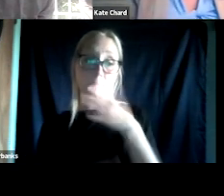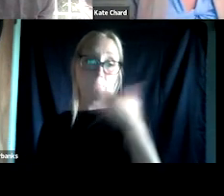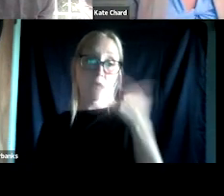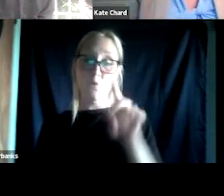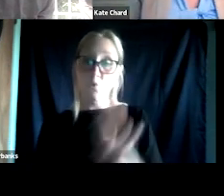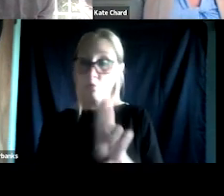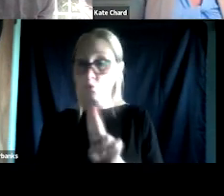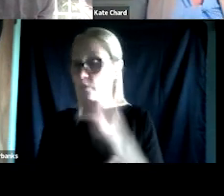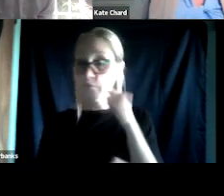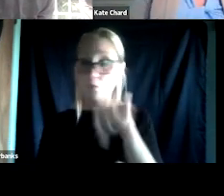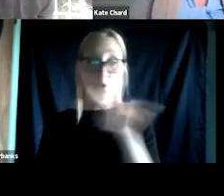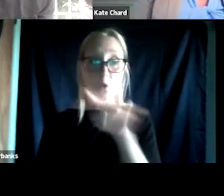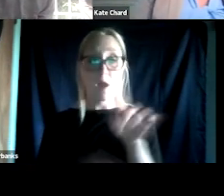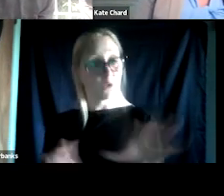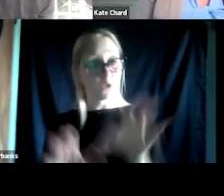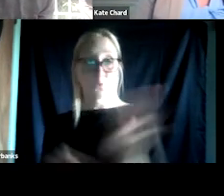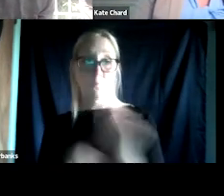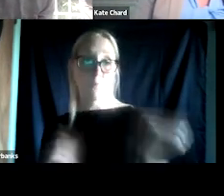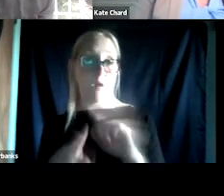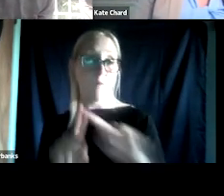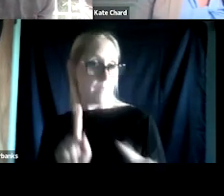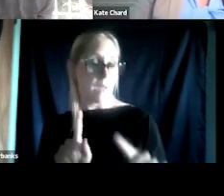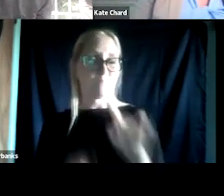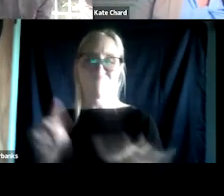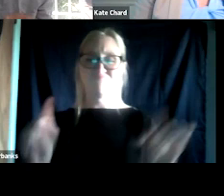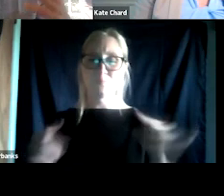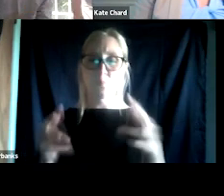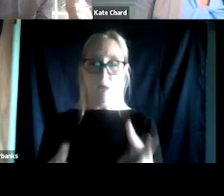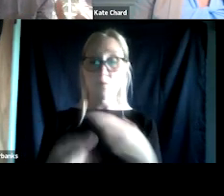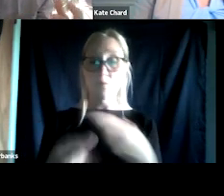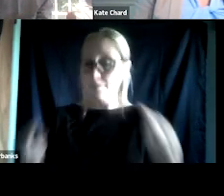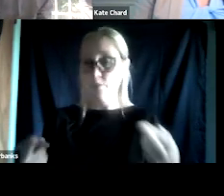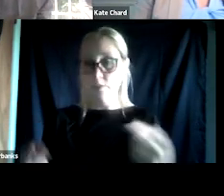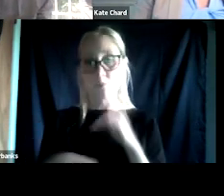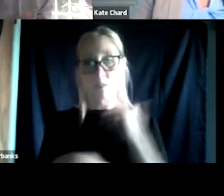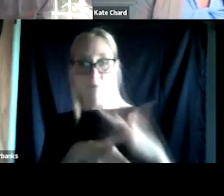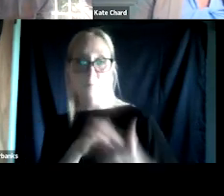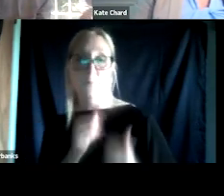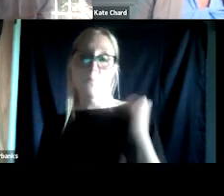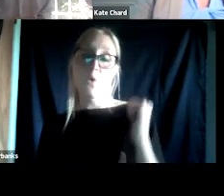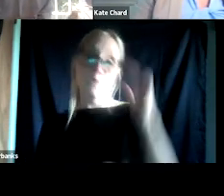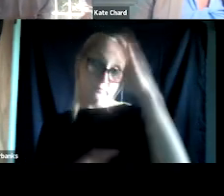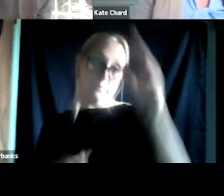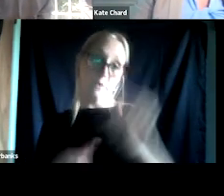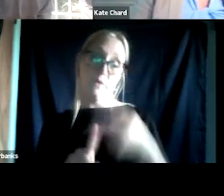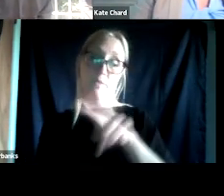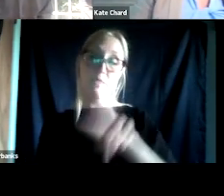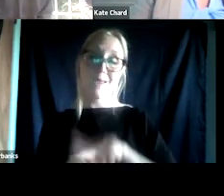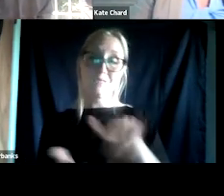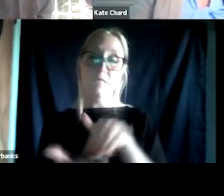I encourage you to check them all out, but different ways and different resources, most of which are developed by the National Center for Post-Traumatic Stress Disorder,